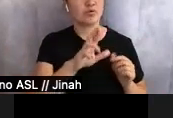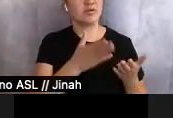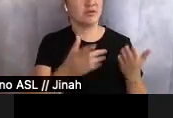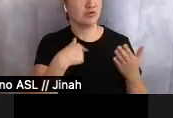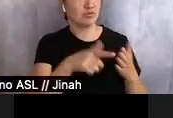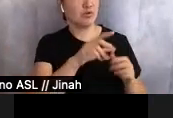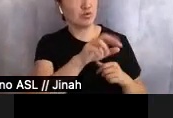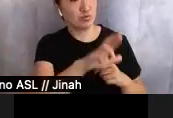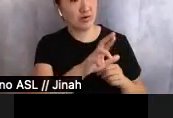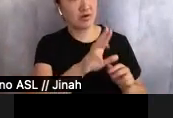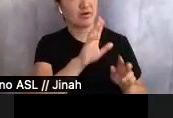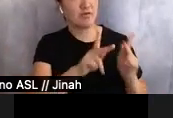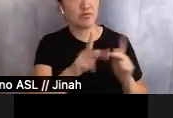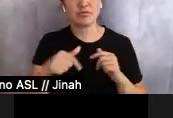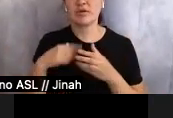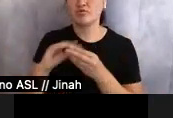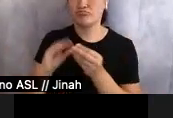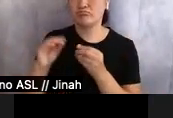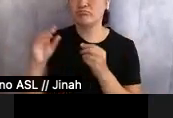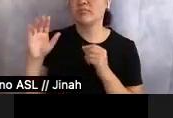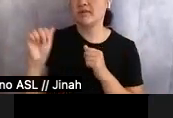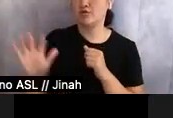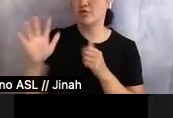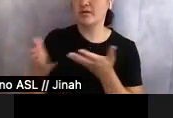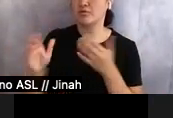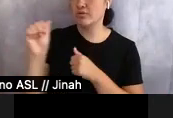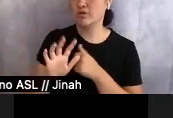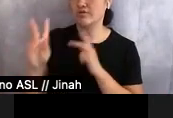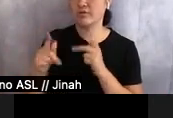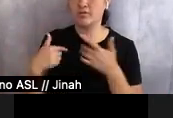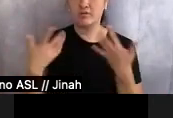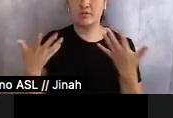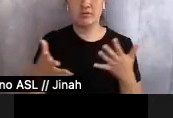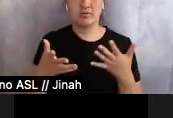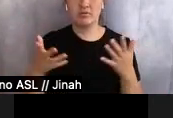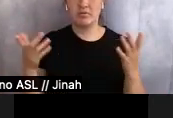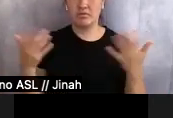when I was with Asians, so being able to not be so split, and to put everything together,